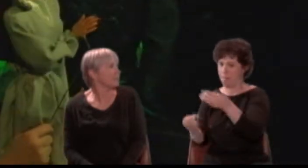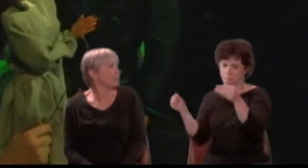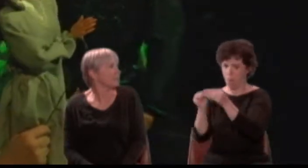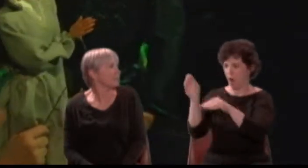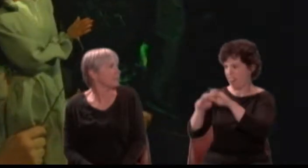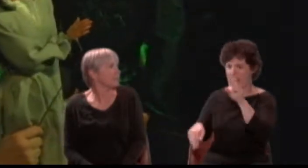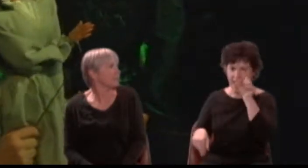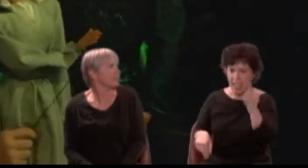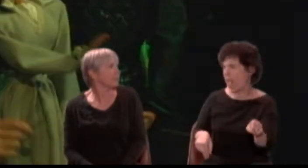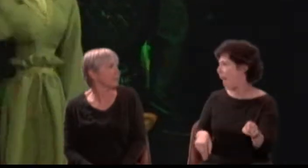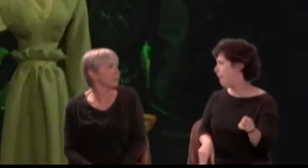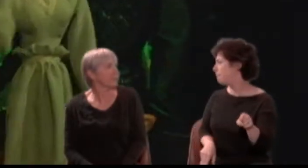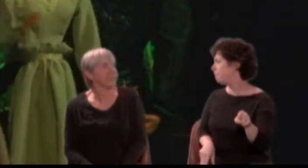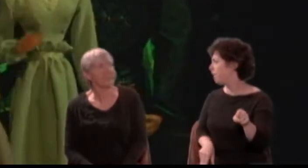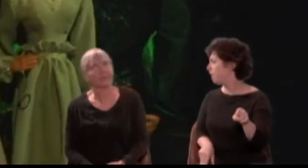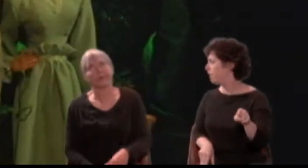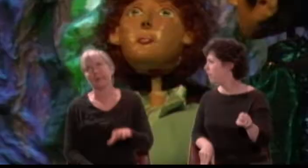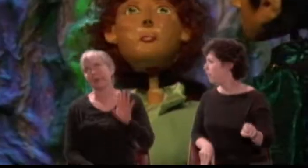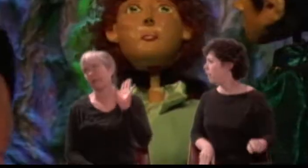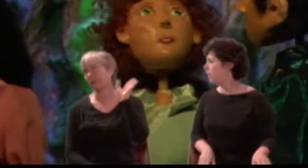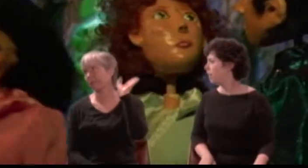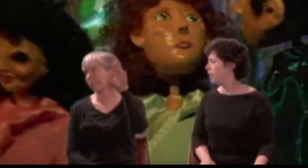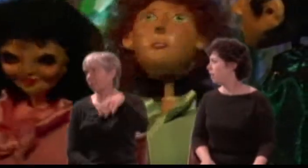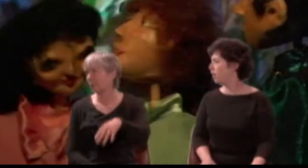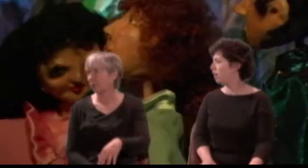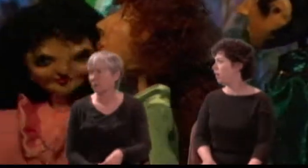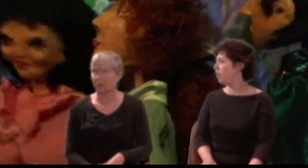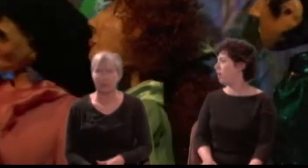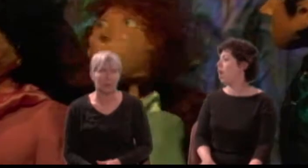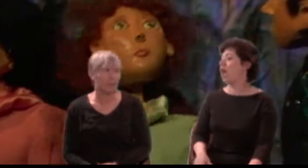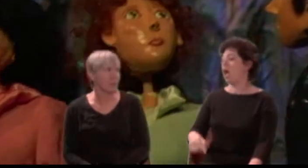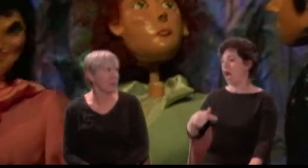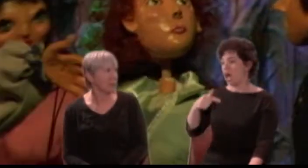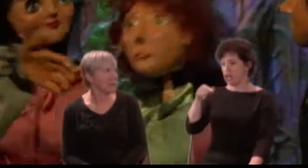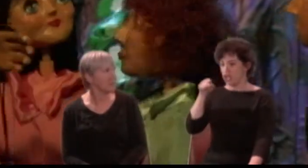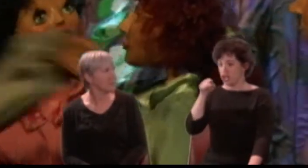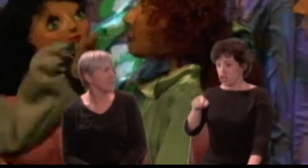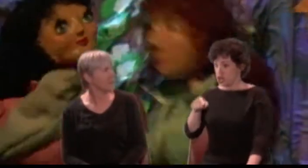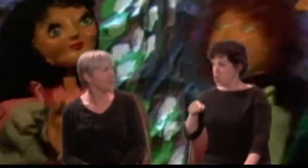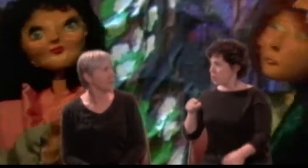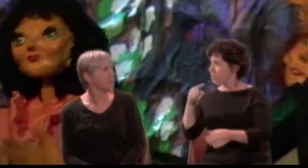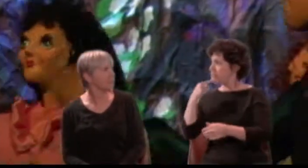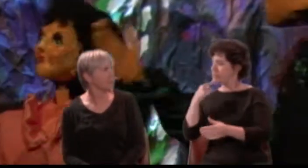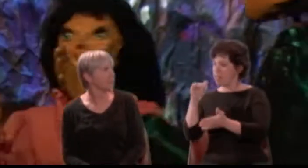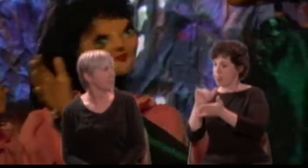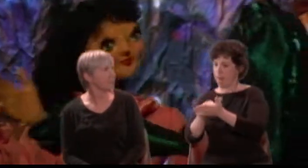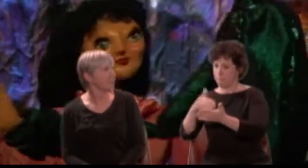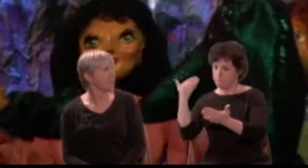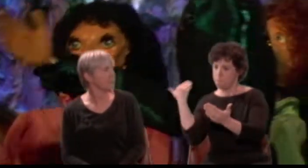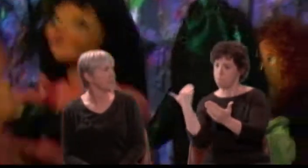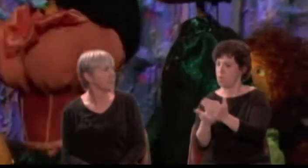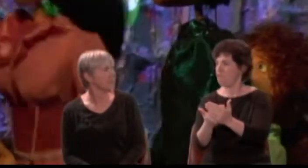Helena: Oh, excellent! Lysander: If thou say so, withdraw, and prove it too. Demetrius: Quick, come!